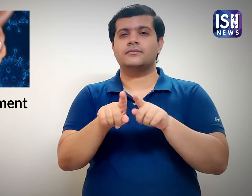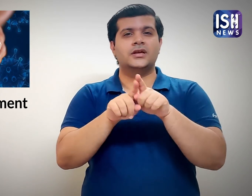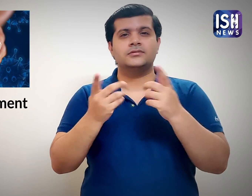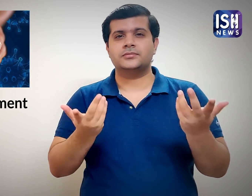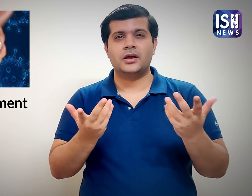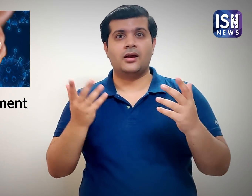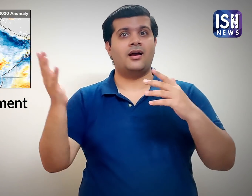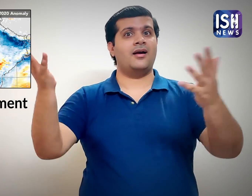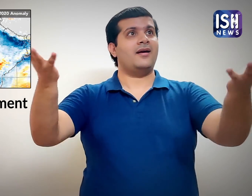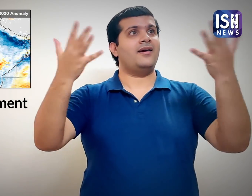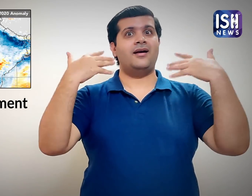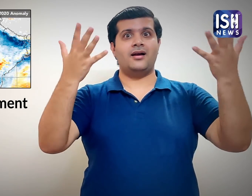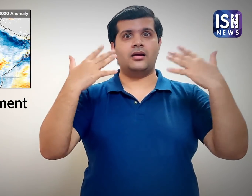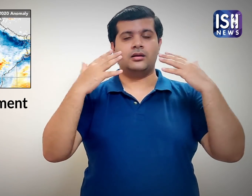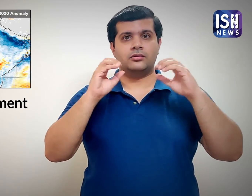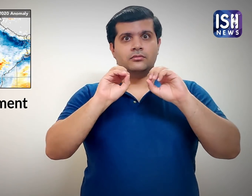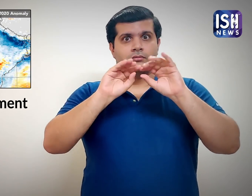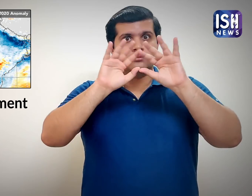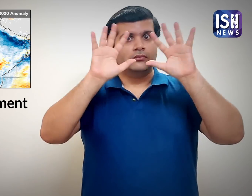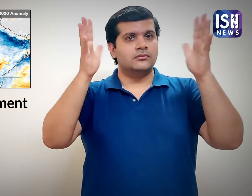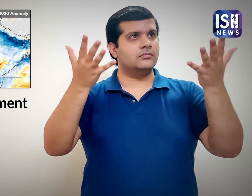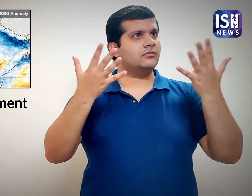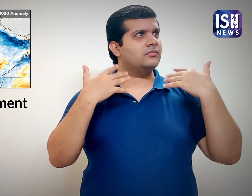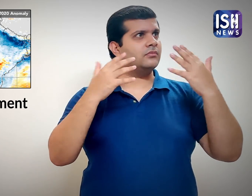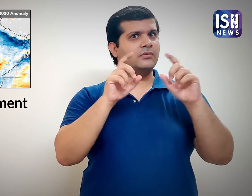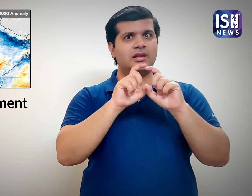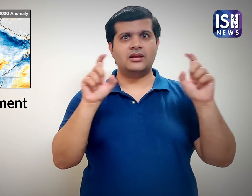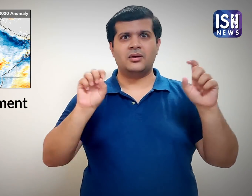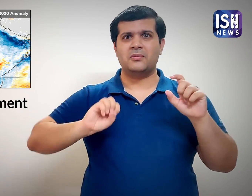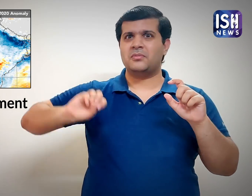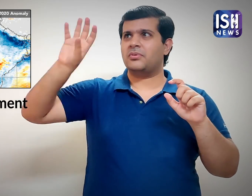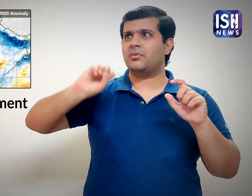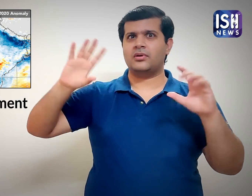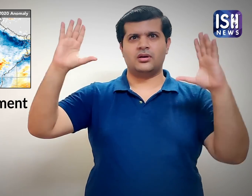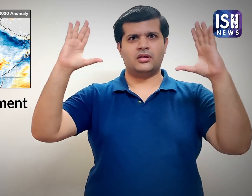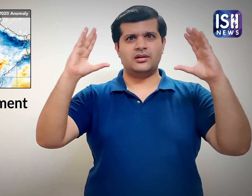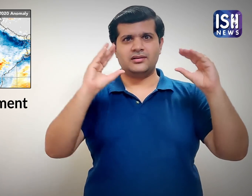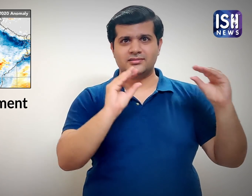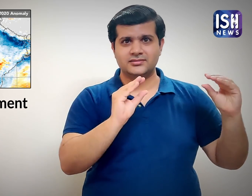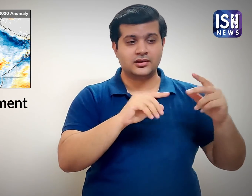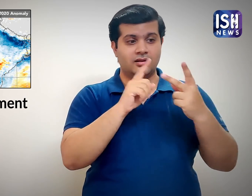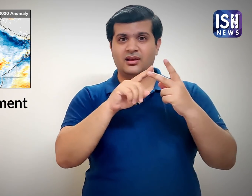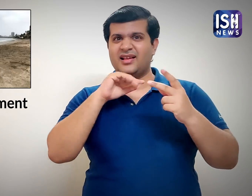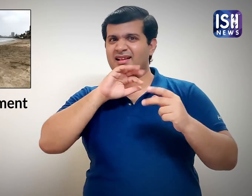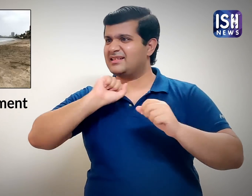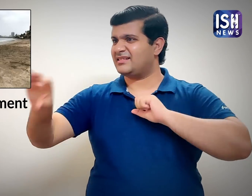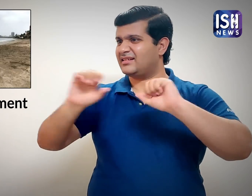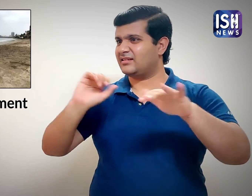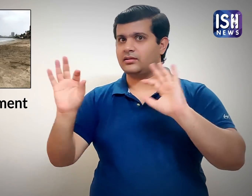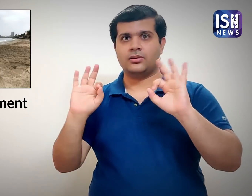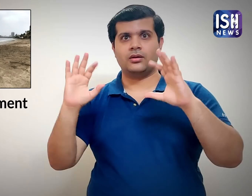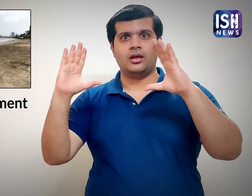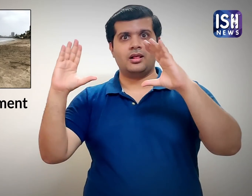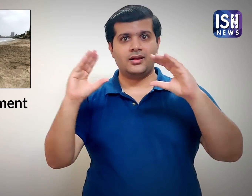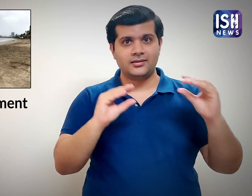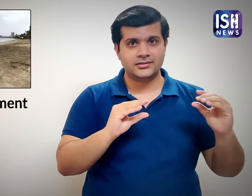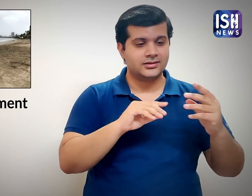The air has become cleaner due to reduction in pollution, there is a reduction in waste,